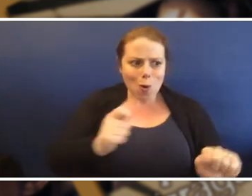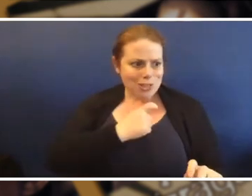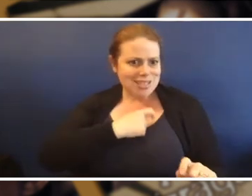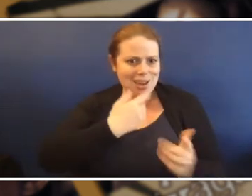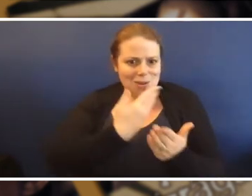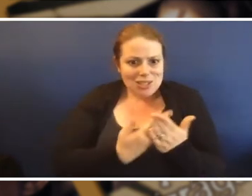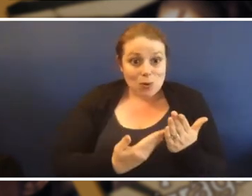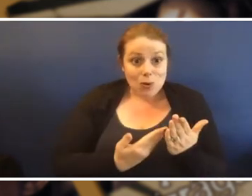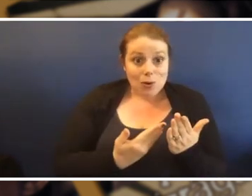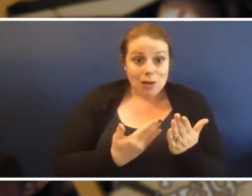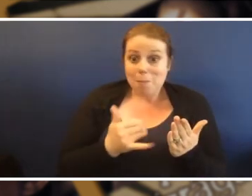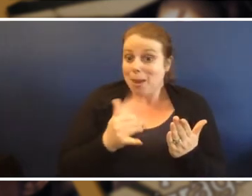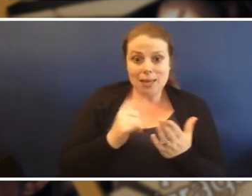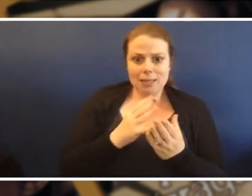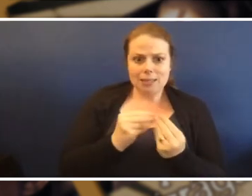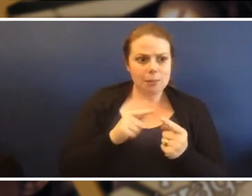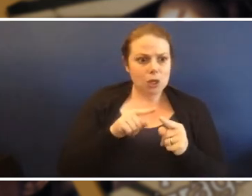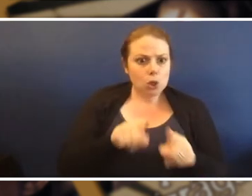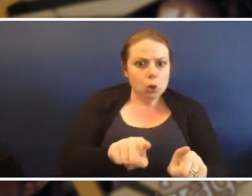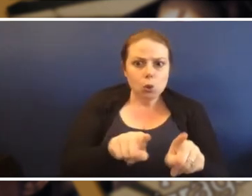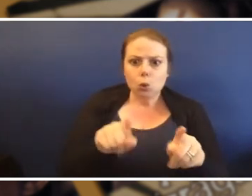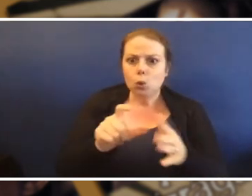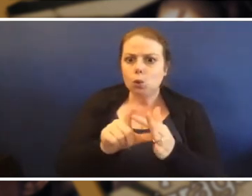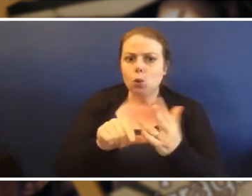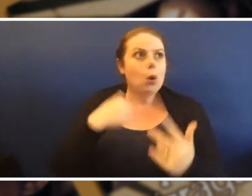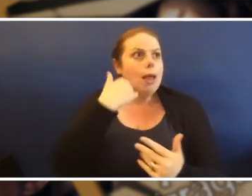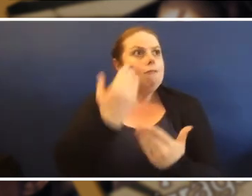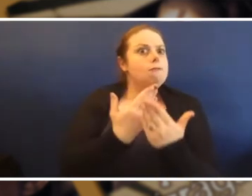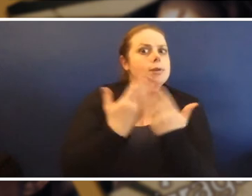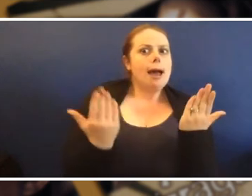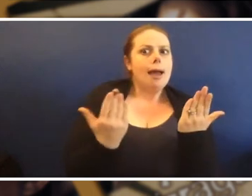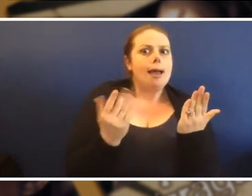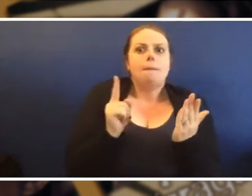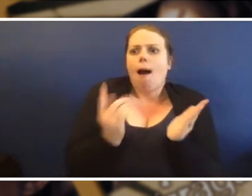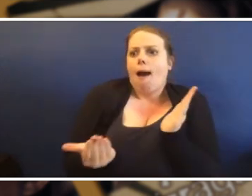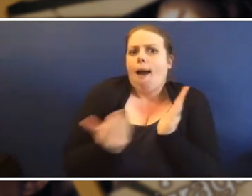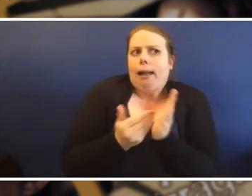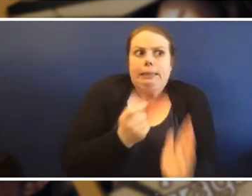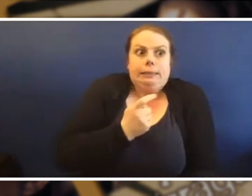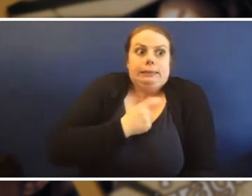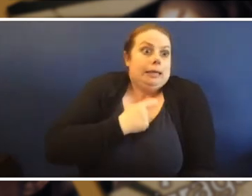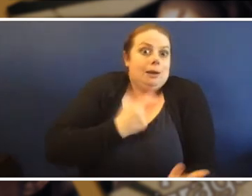Maybe it's about something that you do every day with a scary element added to it.